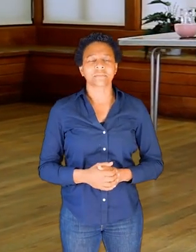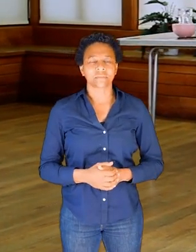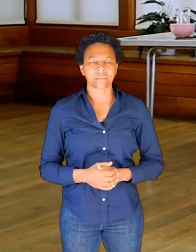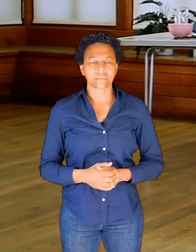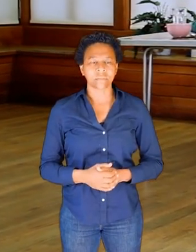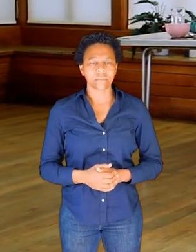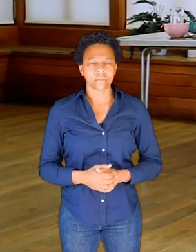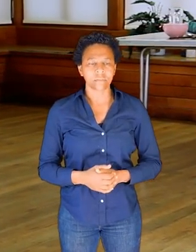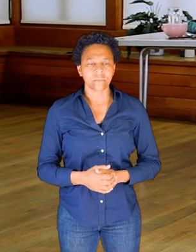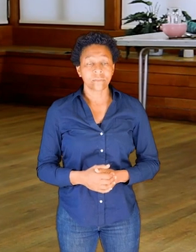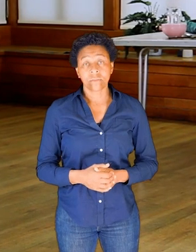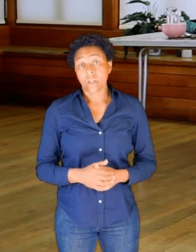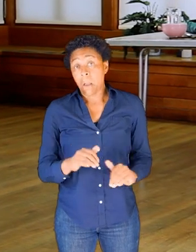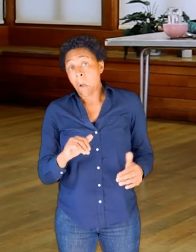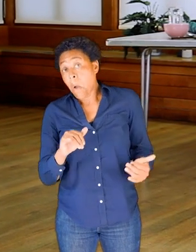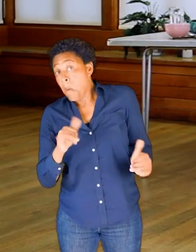Working with your stick or putting it down.